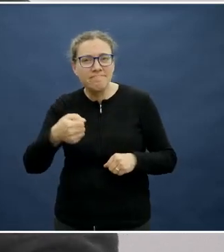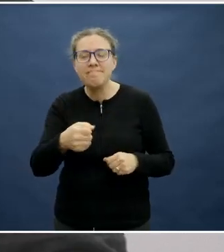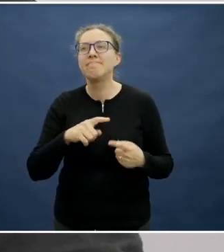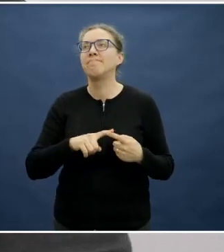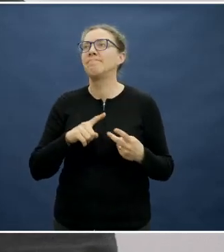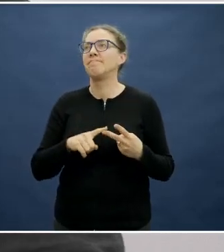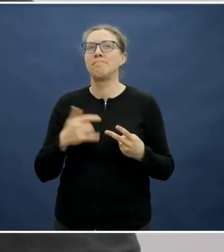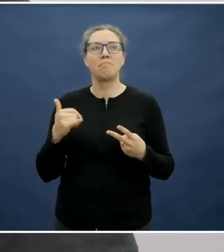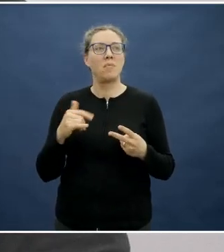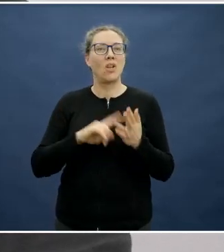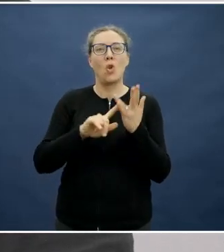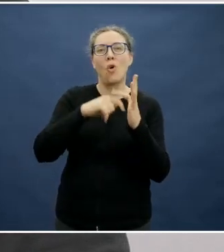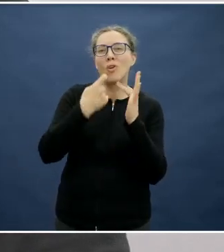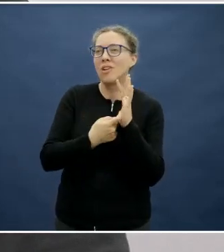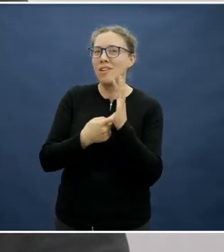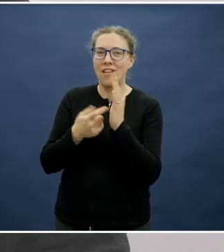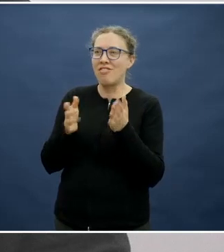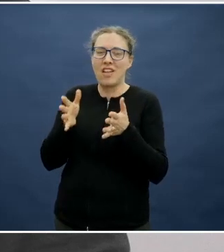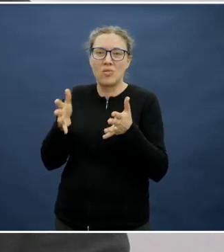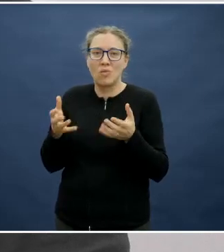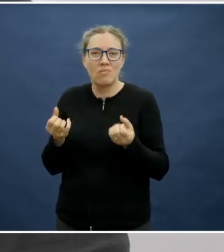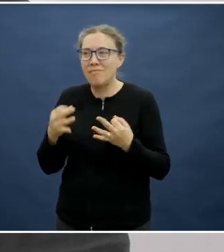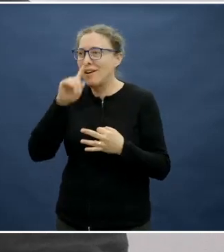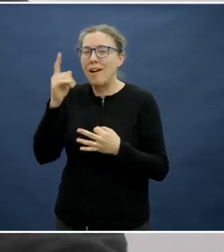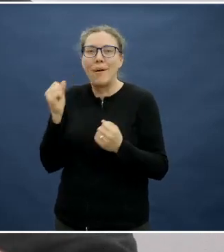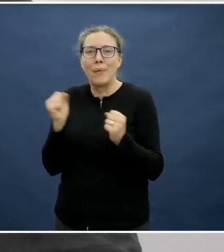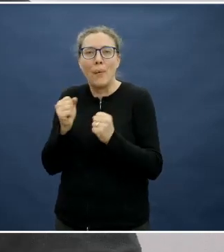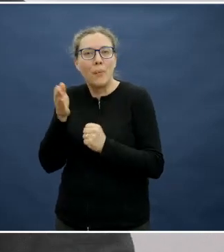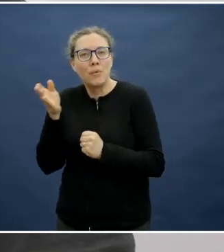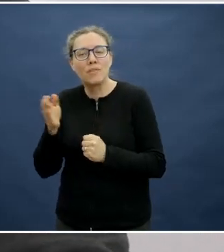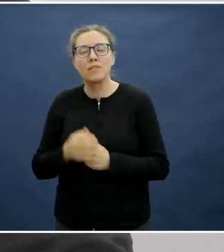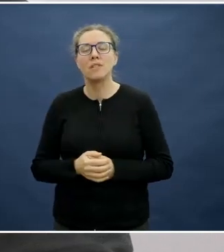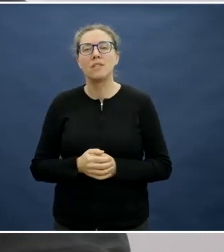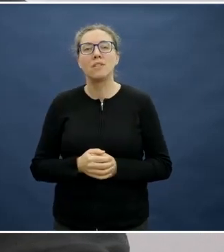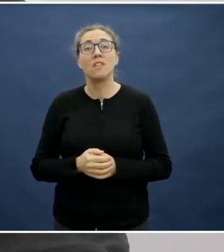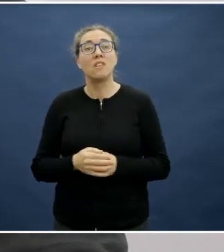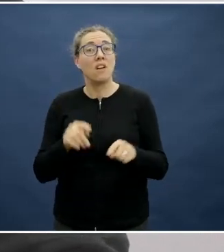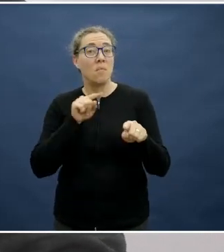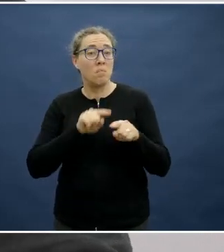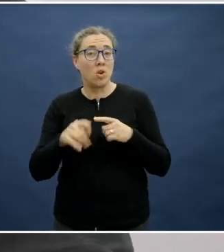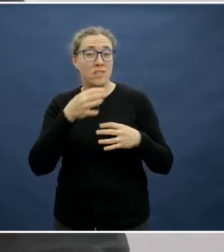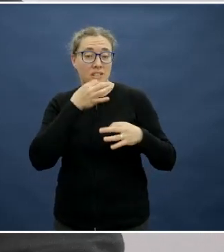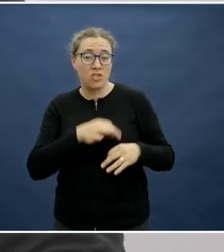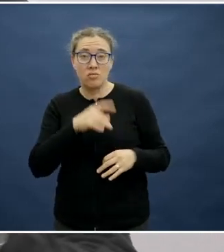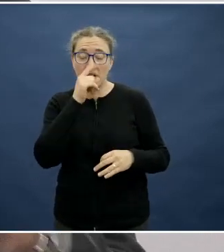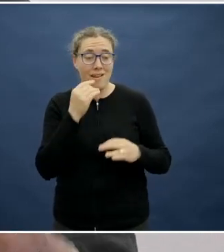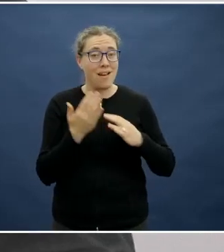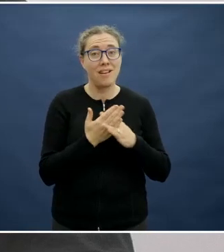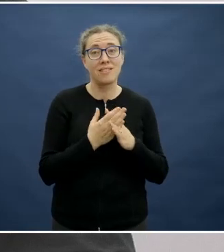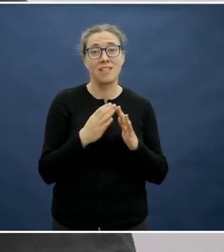a locker or whatever it might be at school? Every child most children have access to computers and a lot of them now have a laptop they take